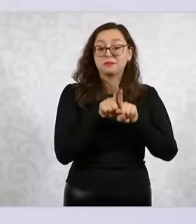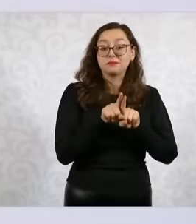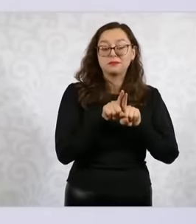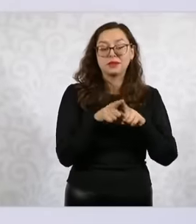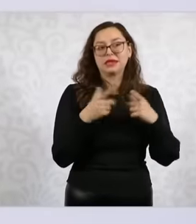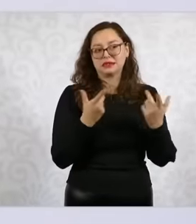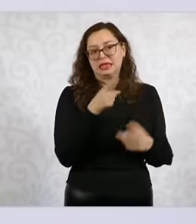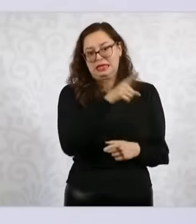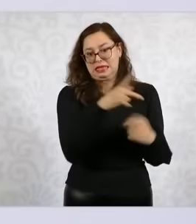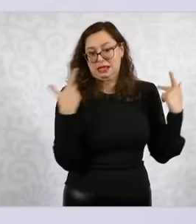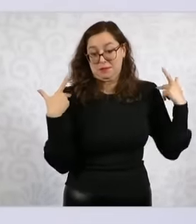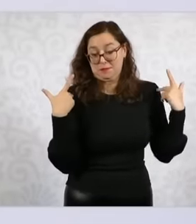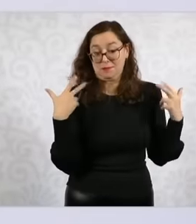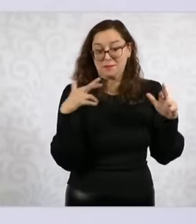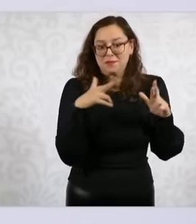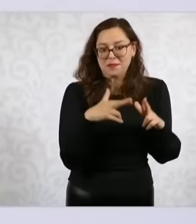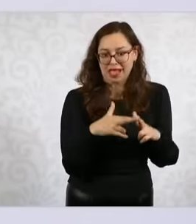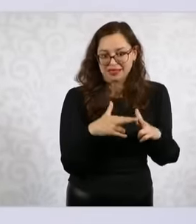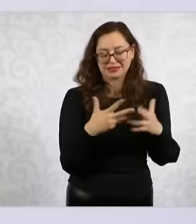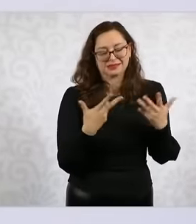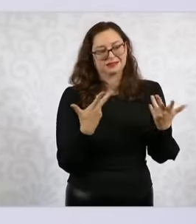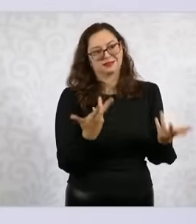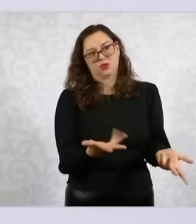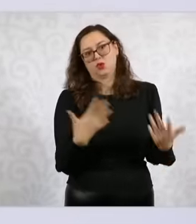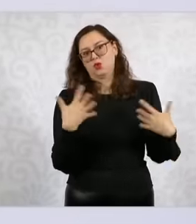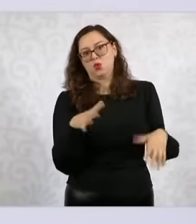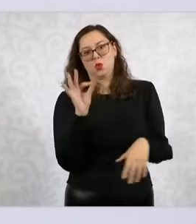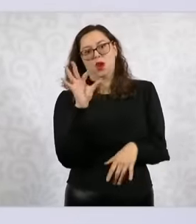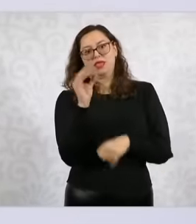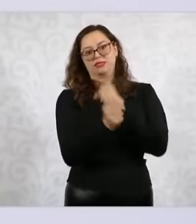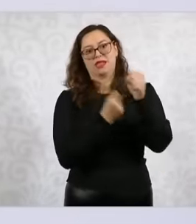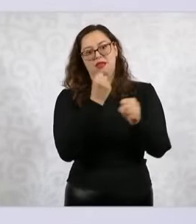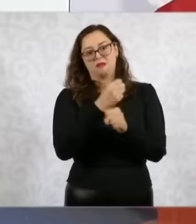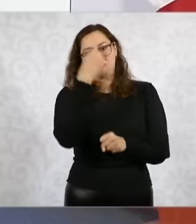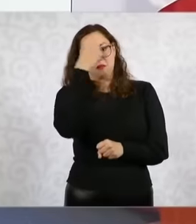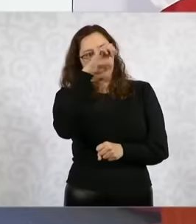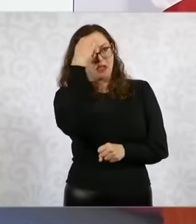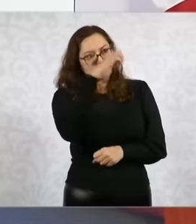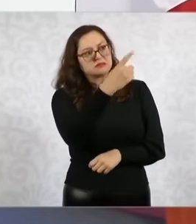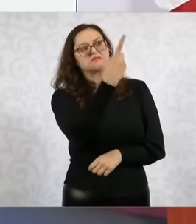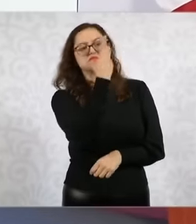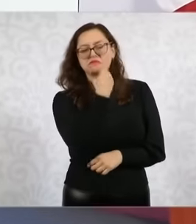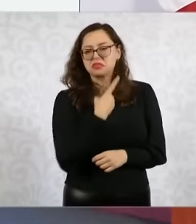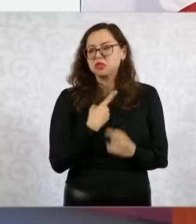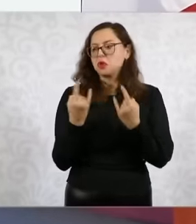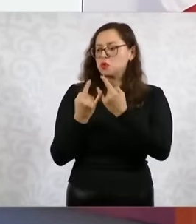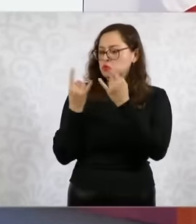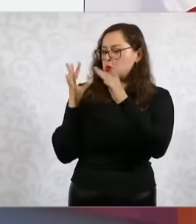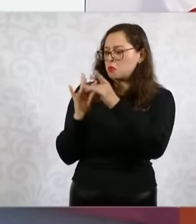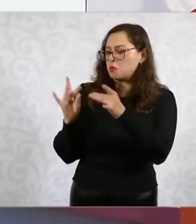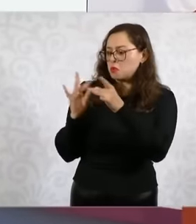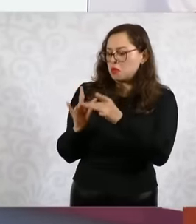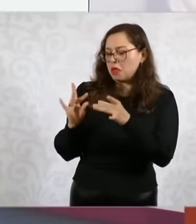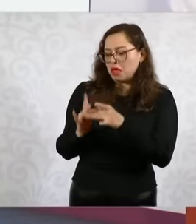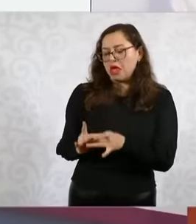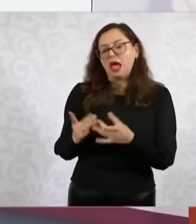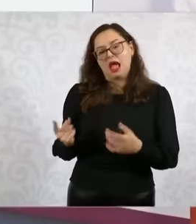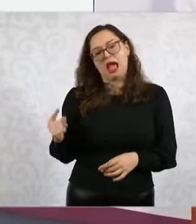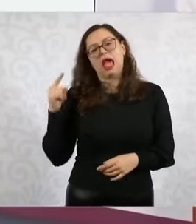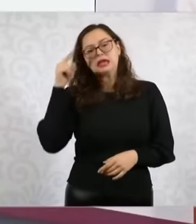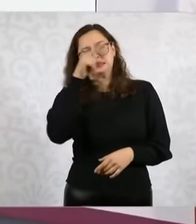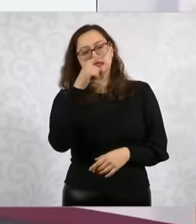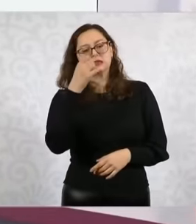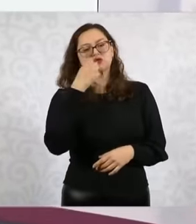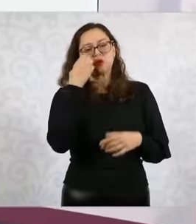She has been a teacher for 40 years and she told me in a community college they call her there and we talk